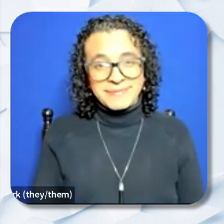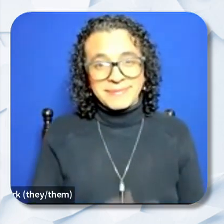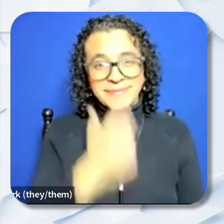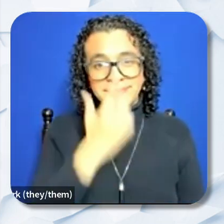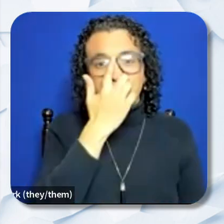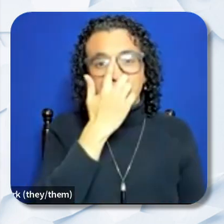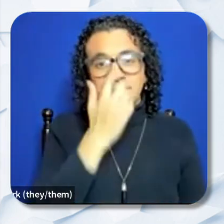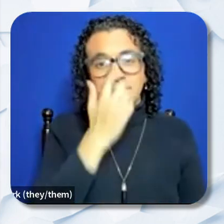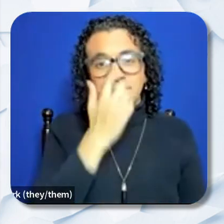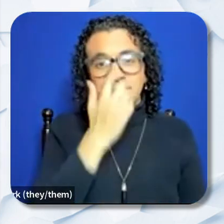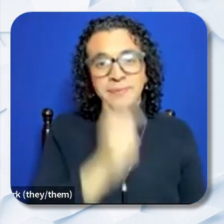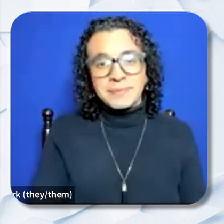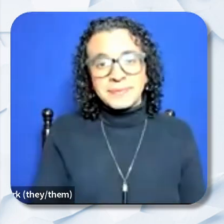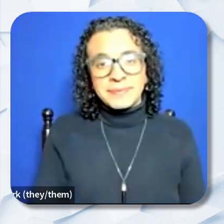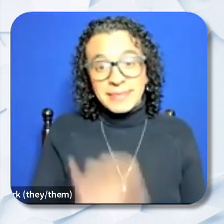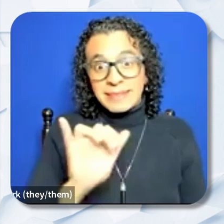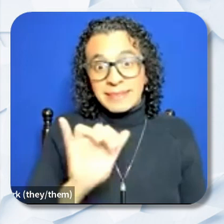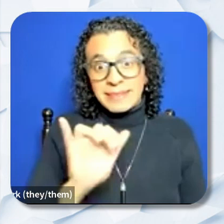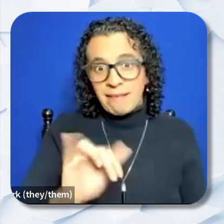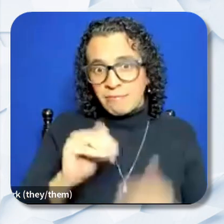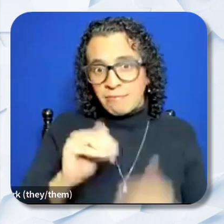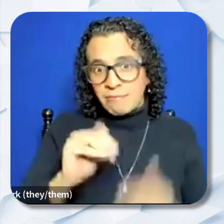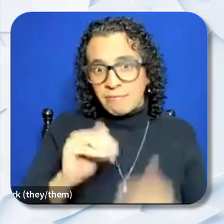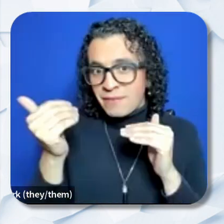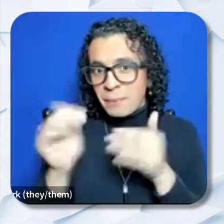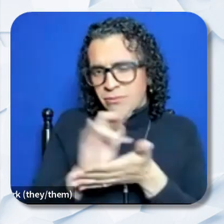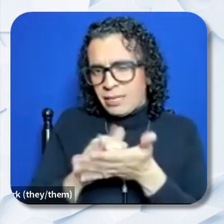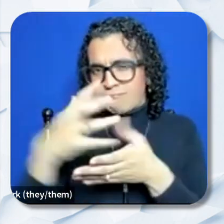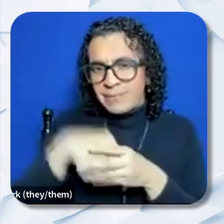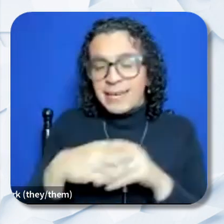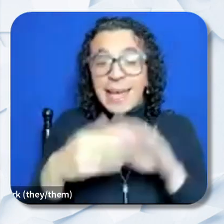The 15-page limit is just the narrative. You may include the budget documents and other